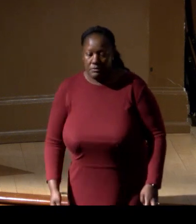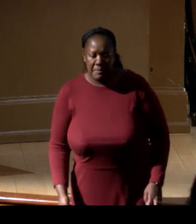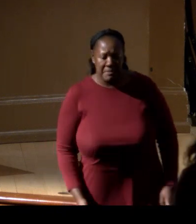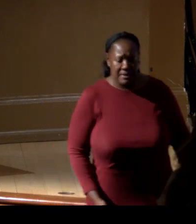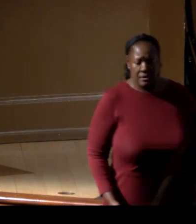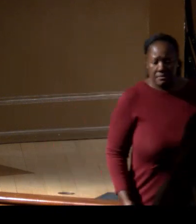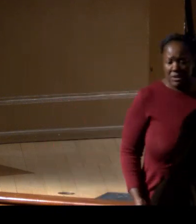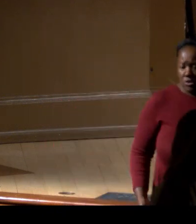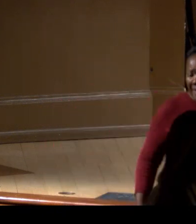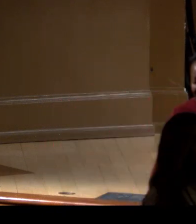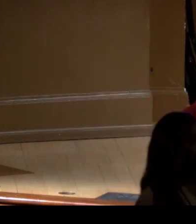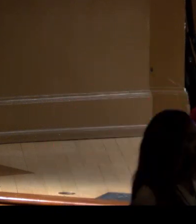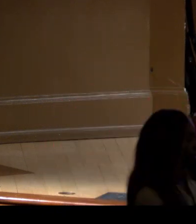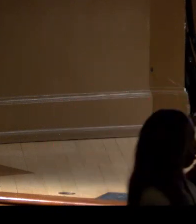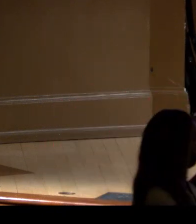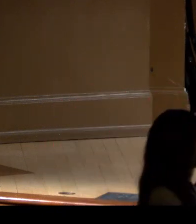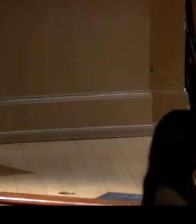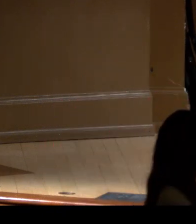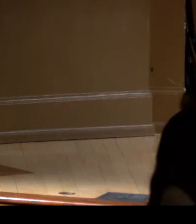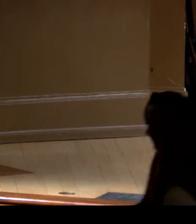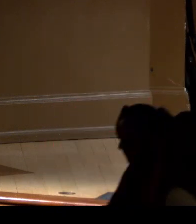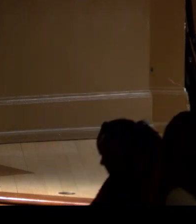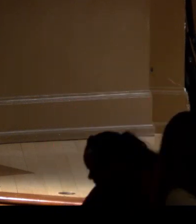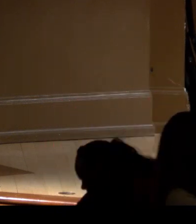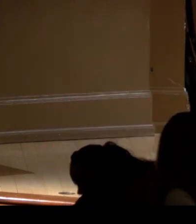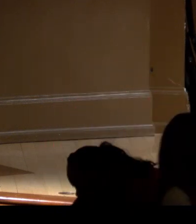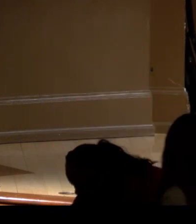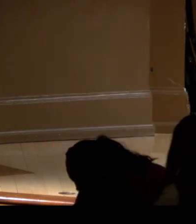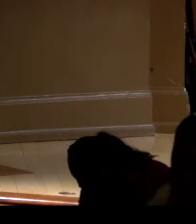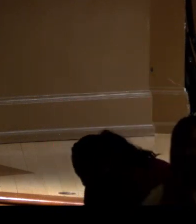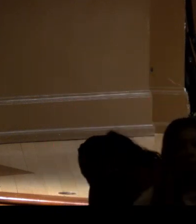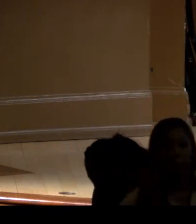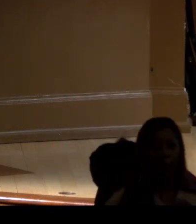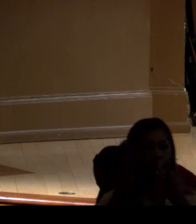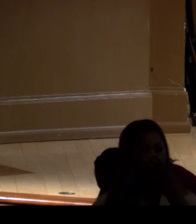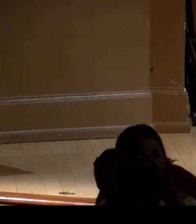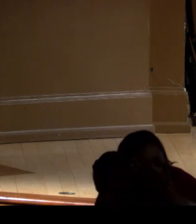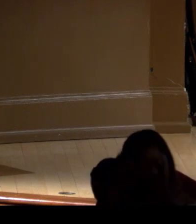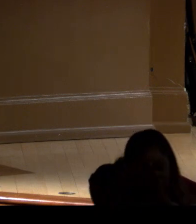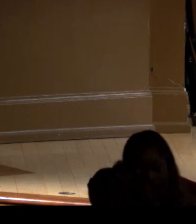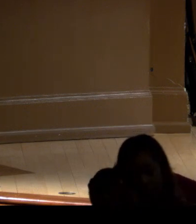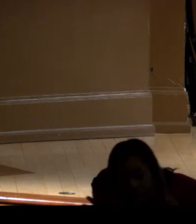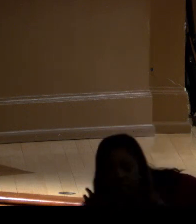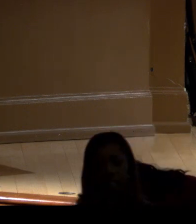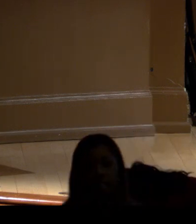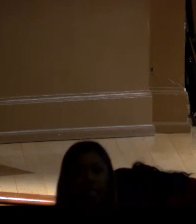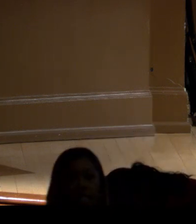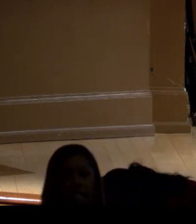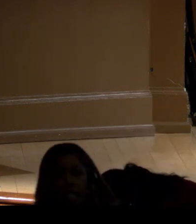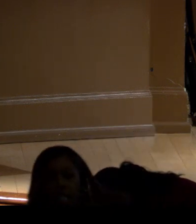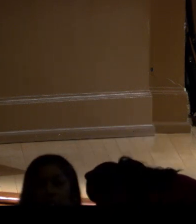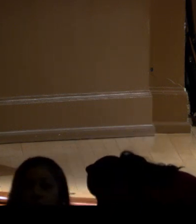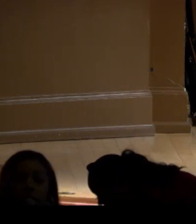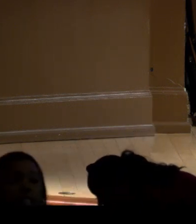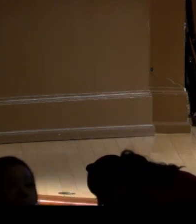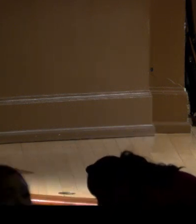Okay, please take your seats, and let's get some questions going to the panelists. I'd like to take a moment